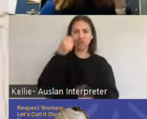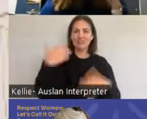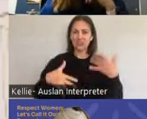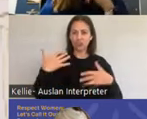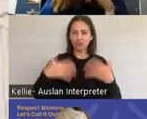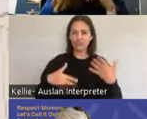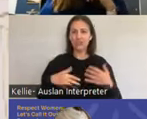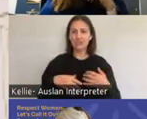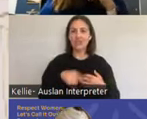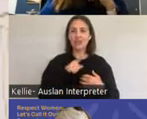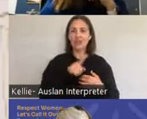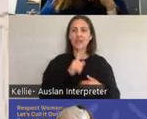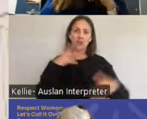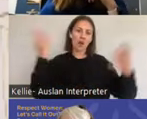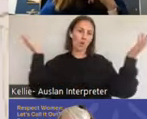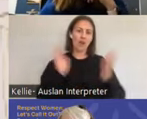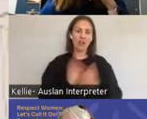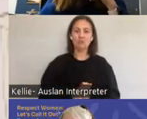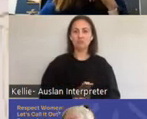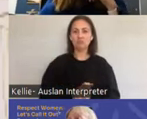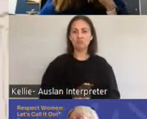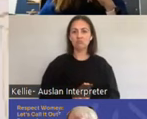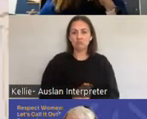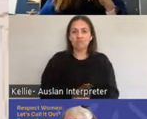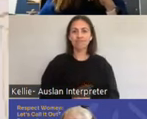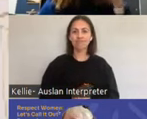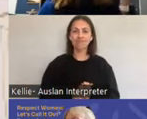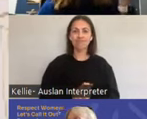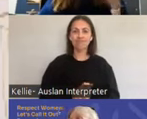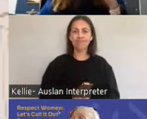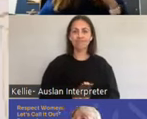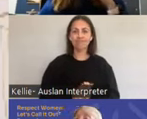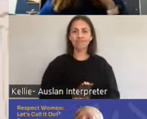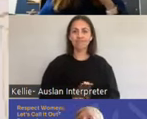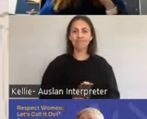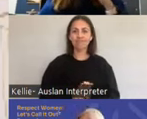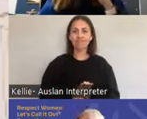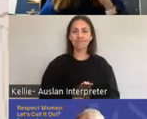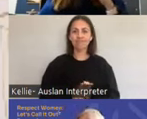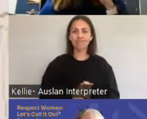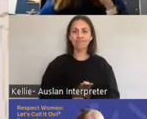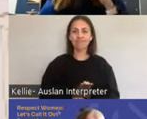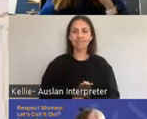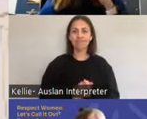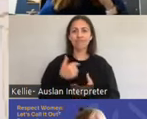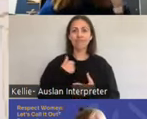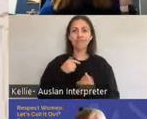oh well I'm been in jail for a year and they said, oh well I'm homosexual now because I